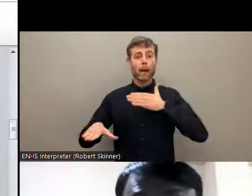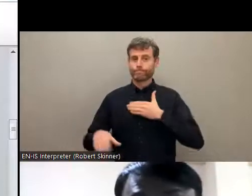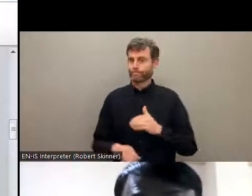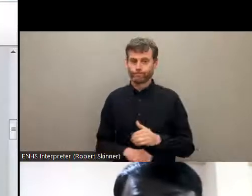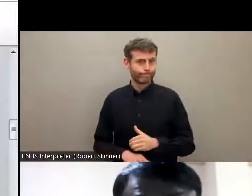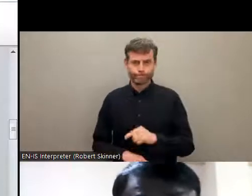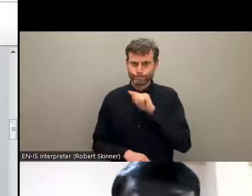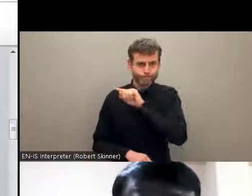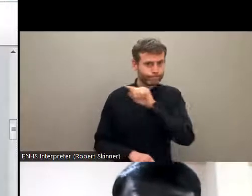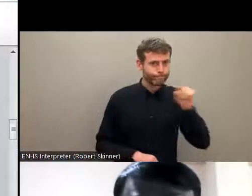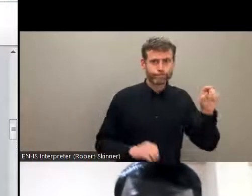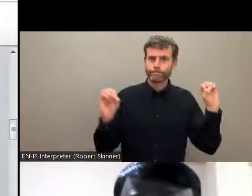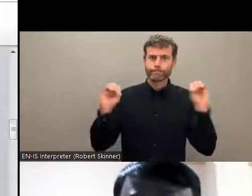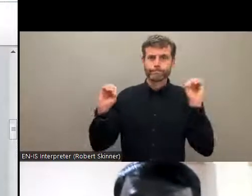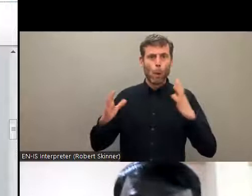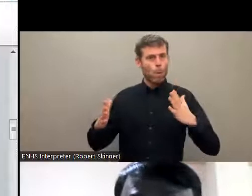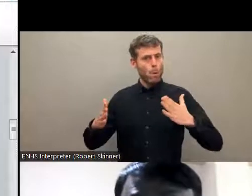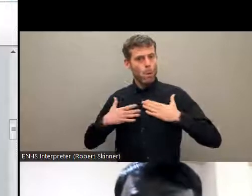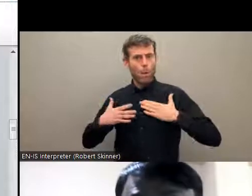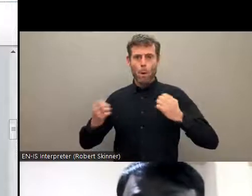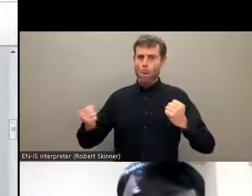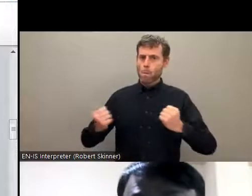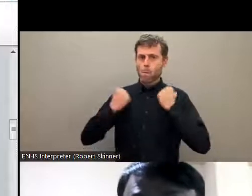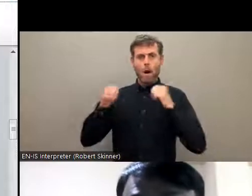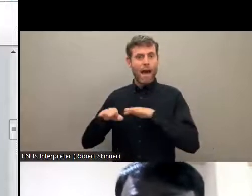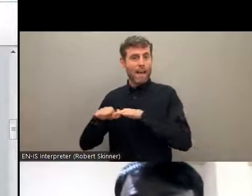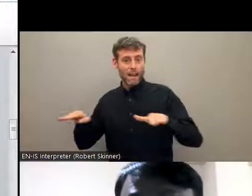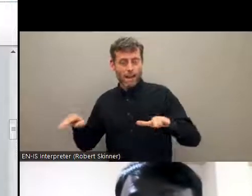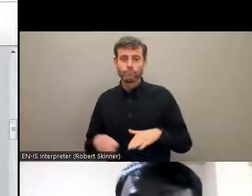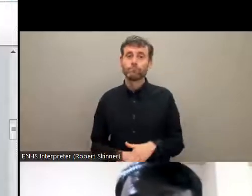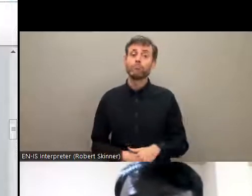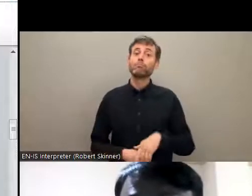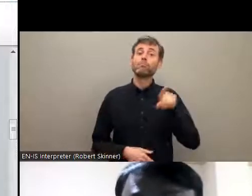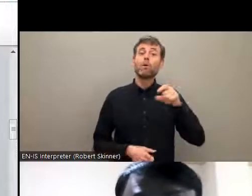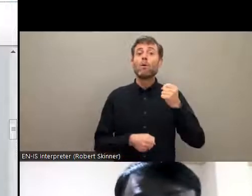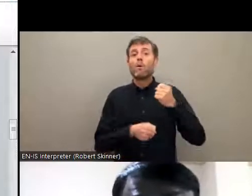There are a lot of Dalit population in